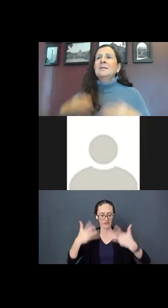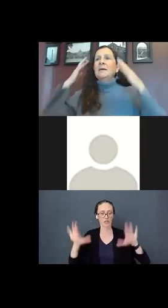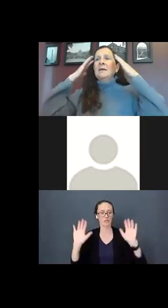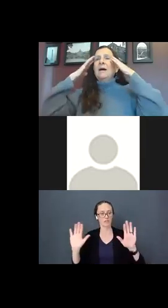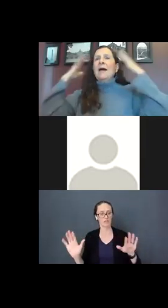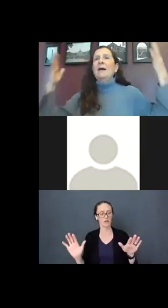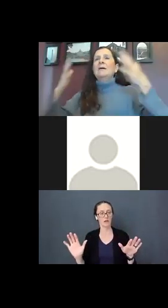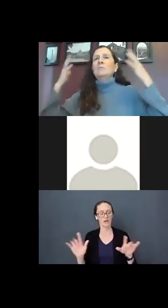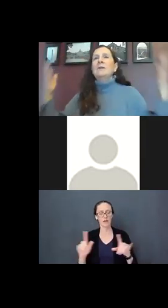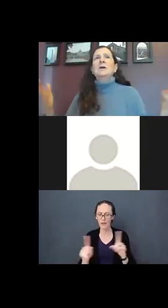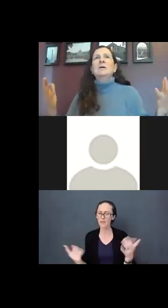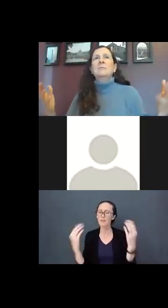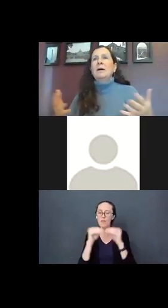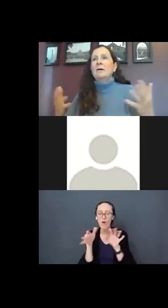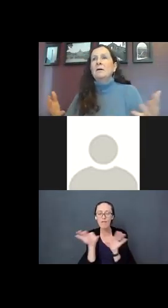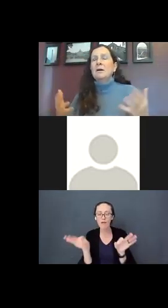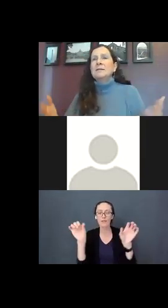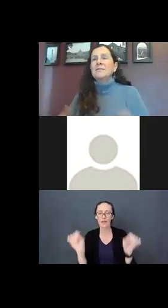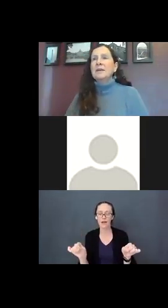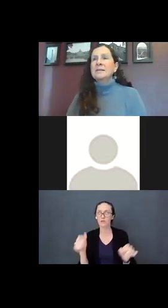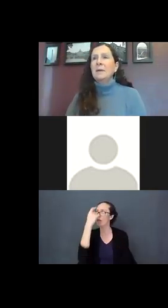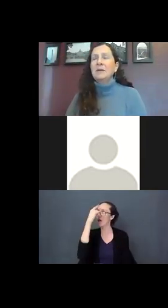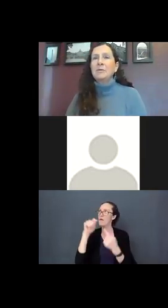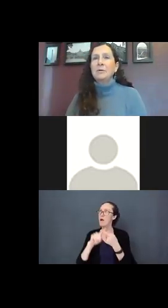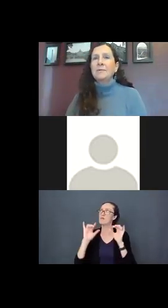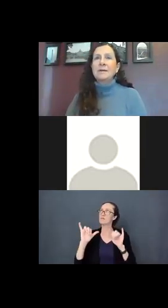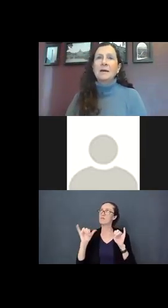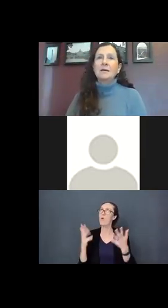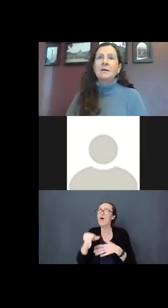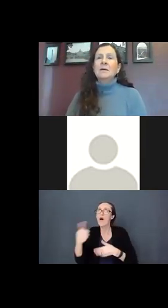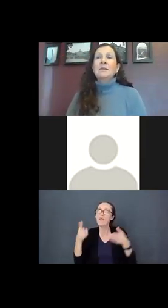Thinking about how we can talk about all kinds of things happening throughout the day. These